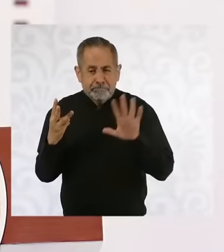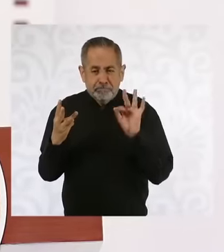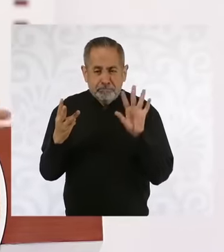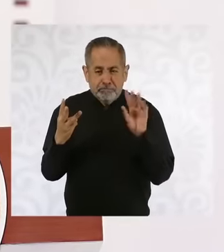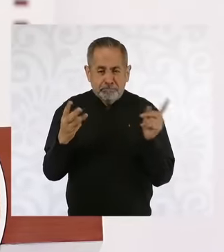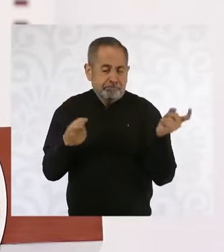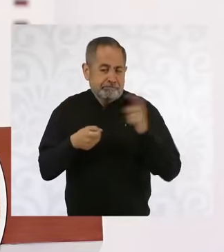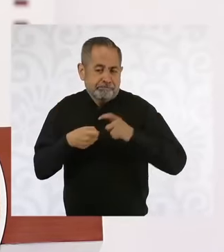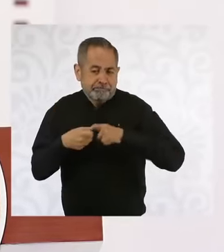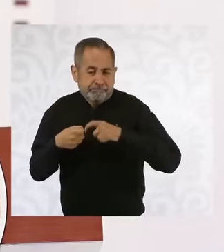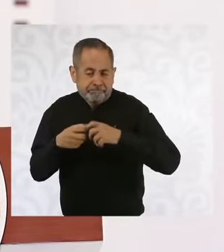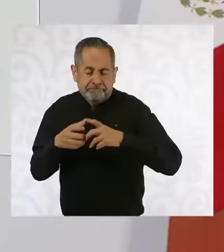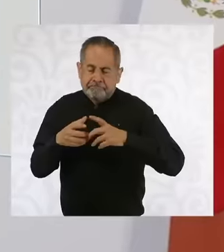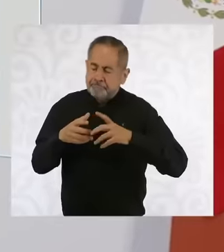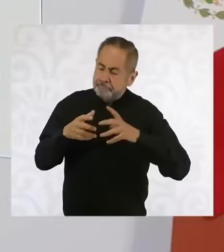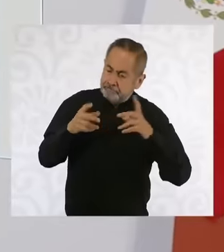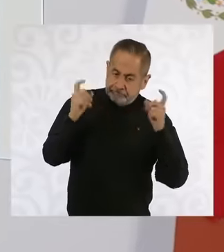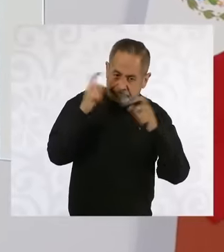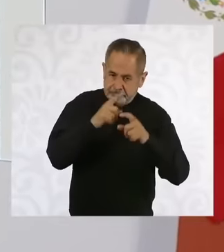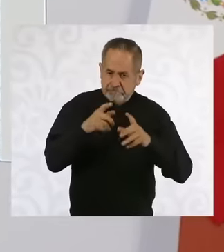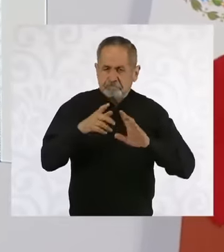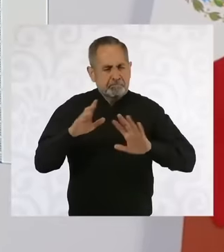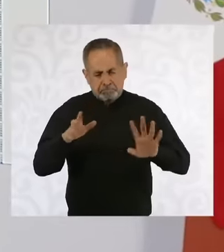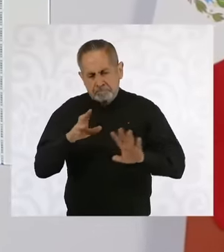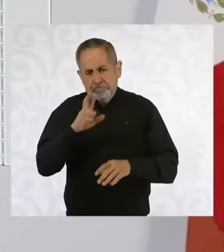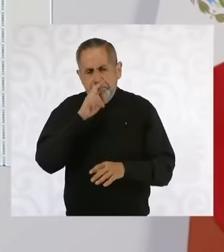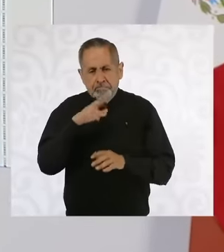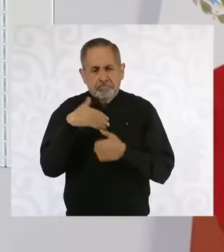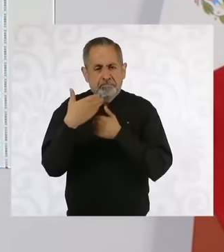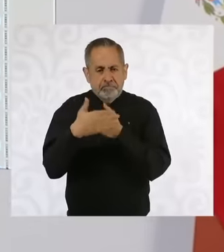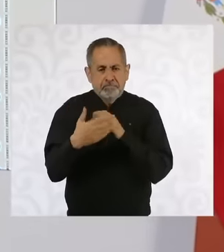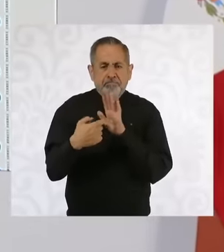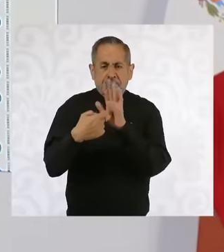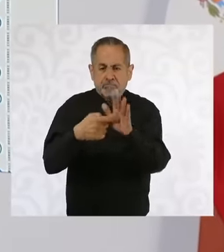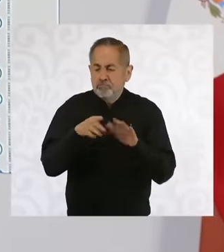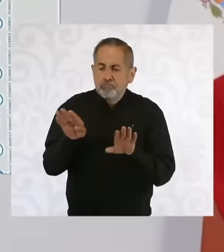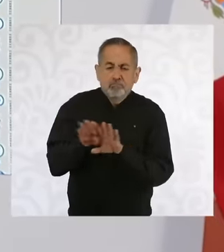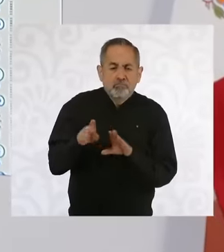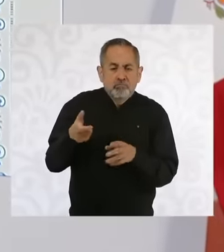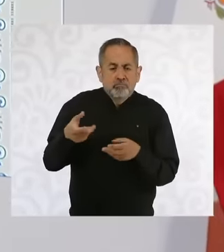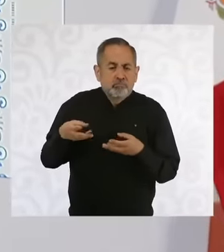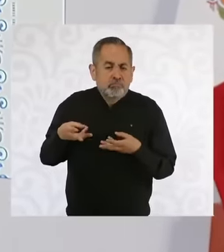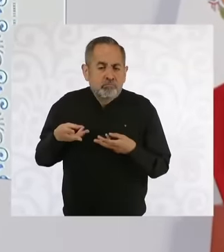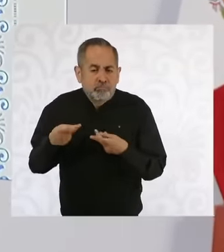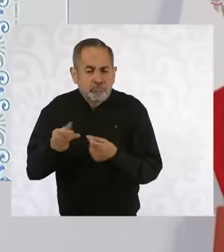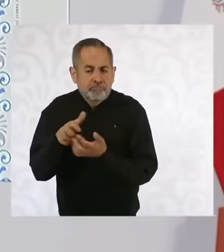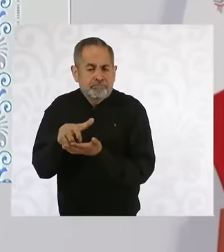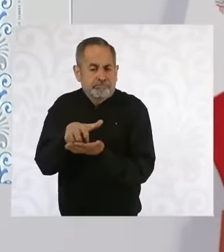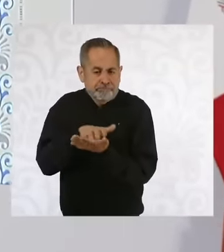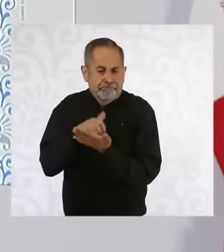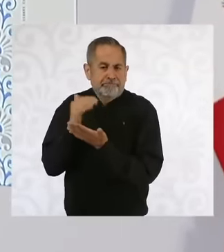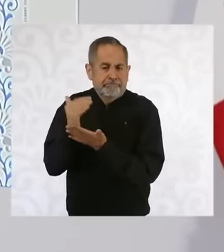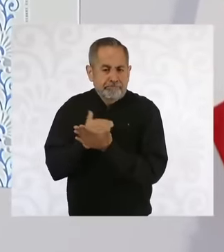, then we are going to take advantage of this to reduce costs. I take this opportunity to tell the workers that it